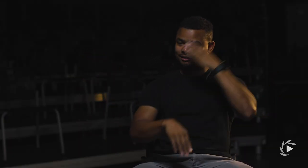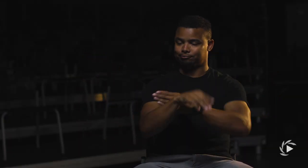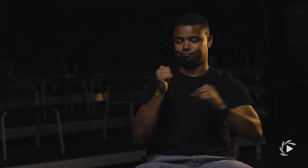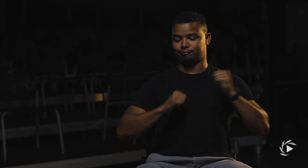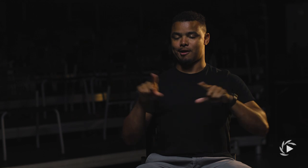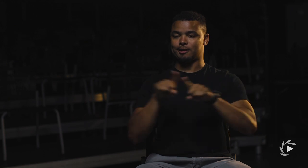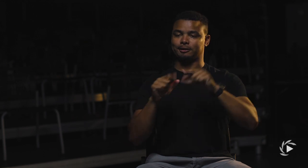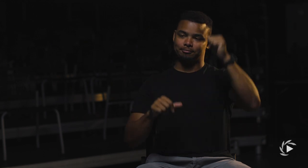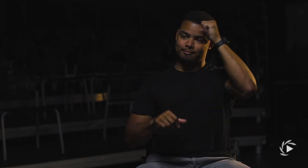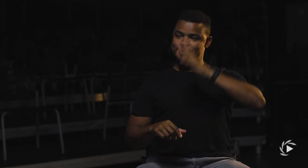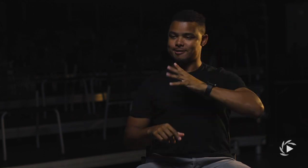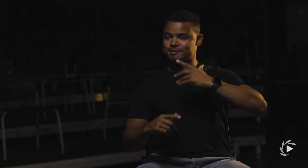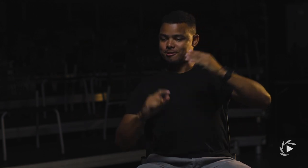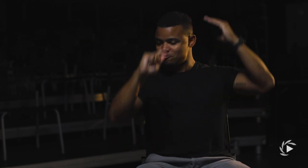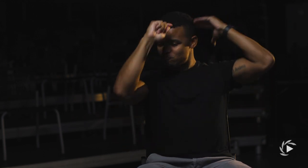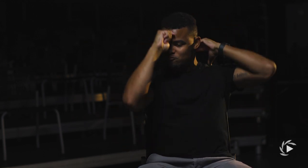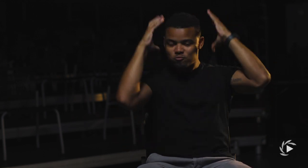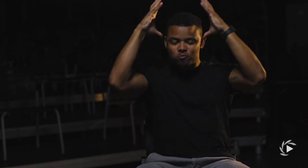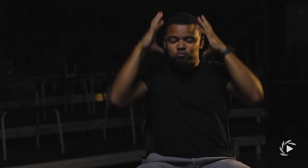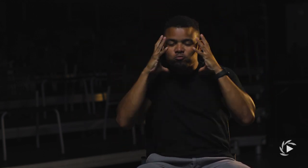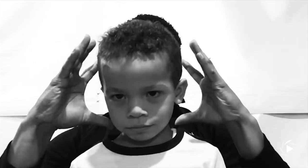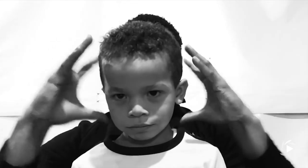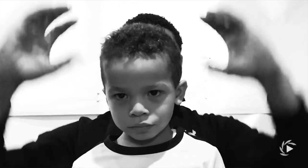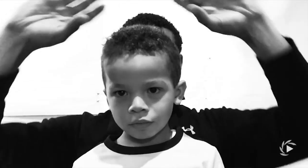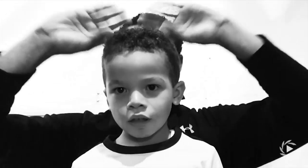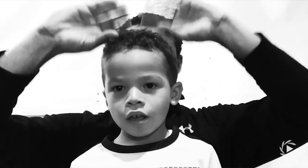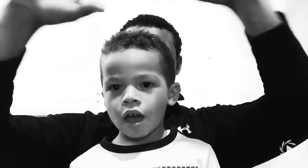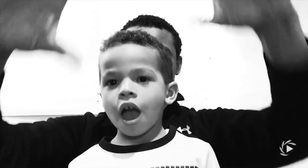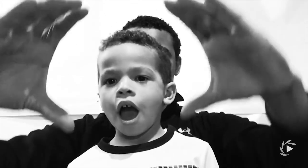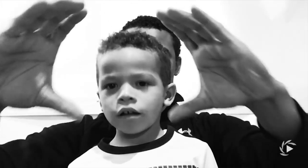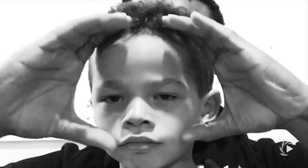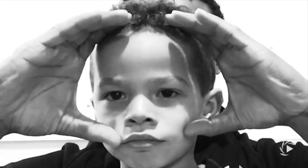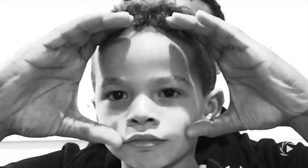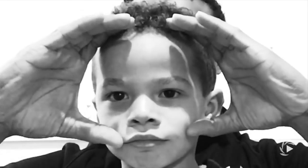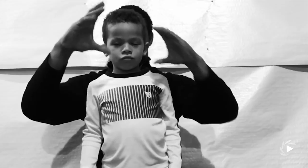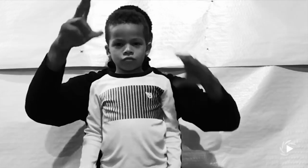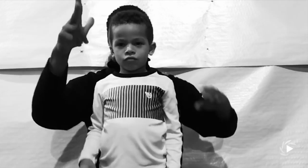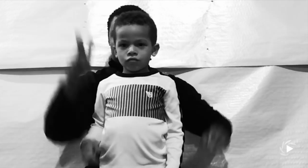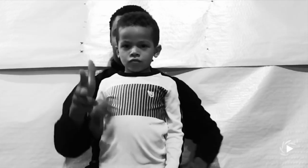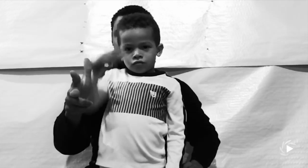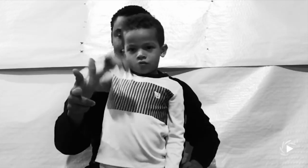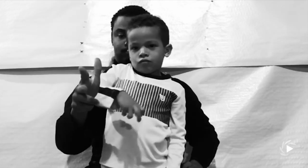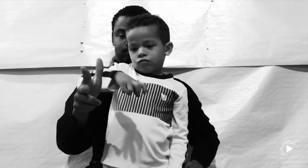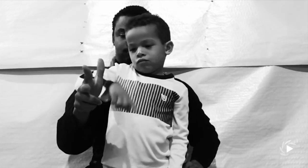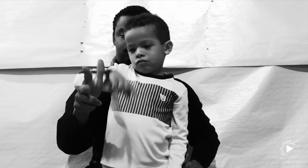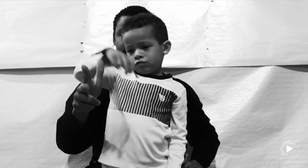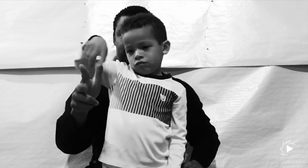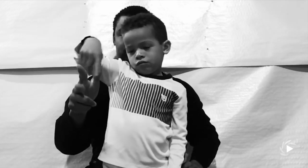and my son would be performing as a man with his helmet, and his big old goggles, and he climbs into the monster truck,